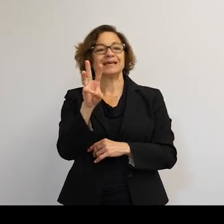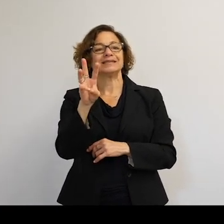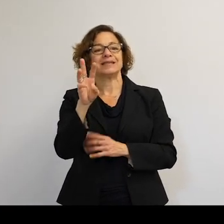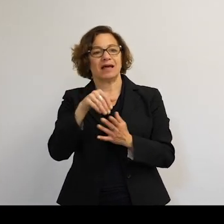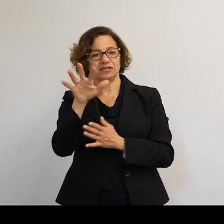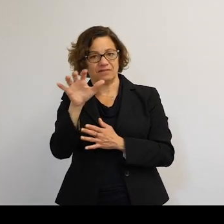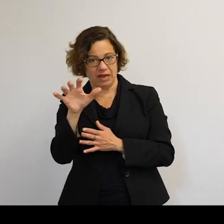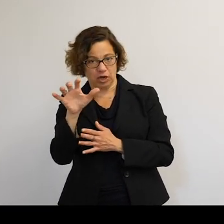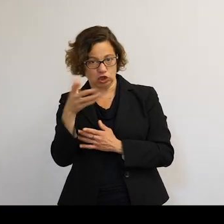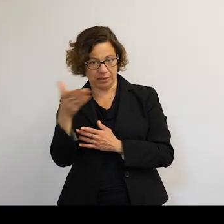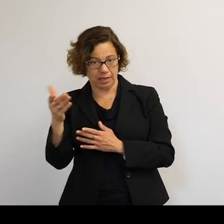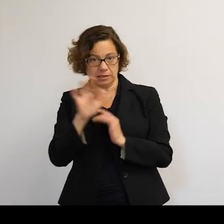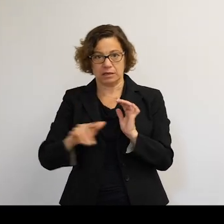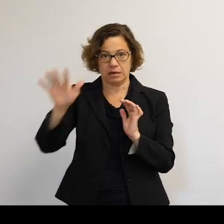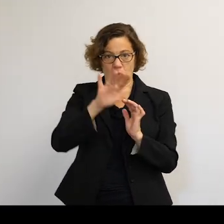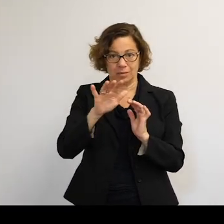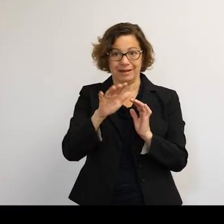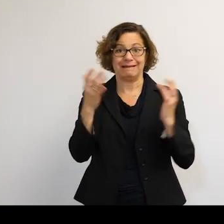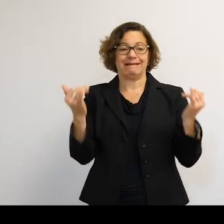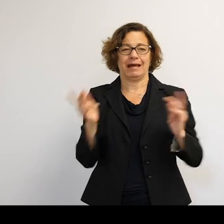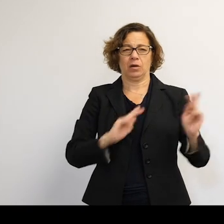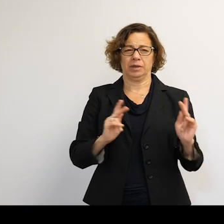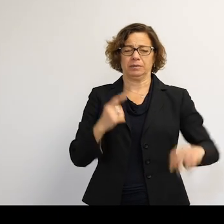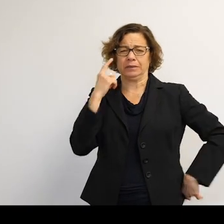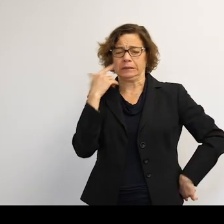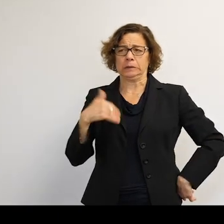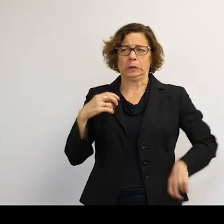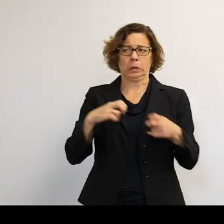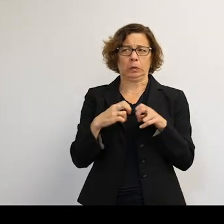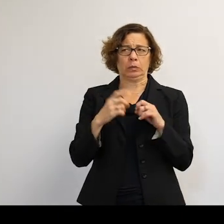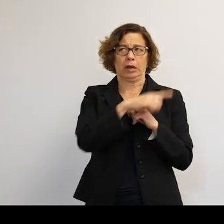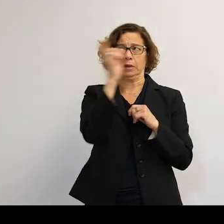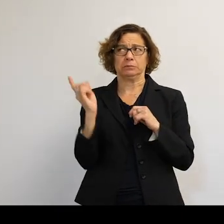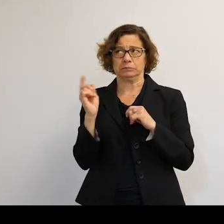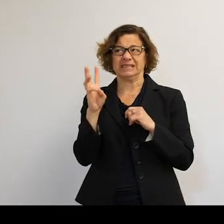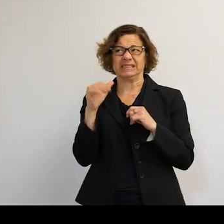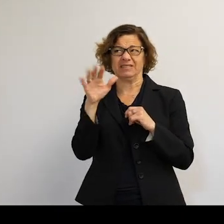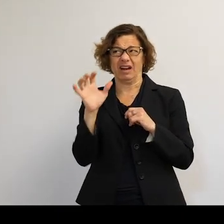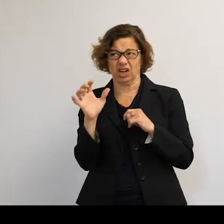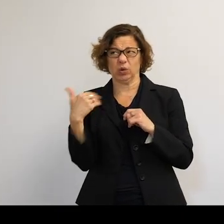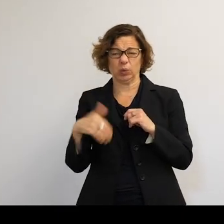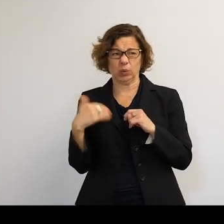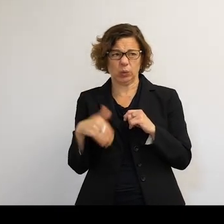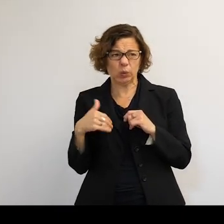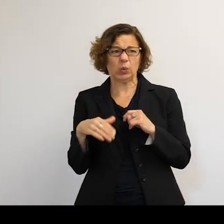As of this point, finally, people realize there might be a problem. OK, so we got to this point of, oh, yeah, hold on.